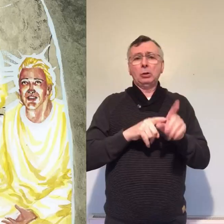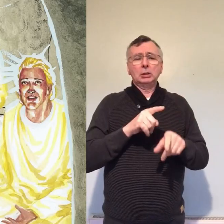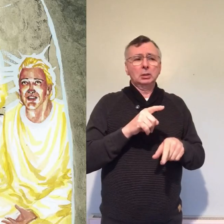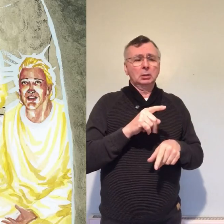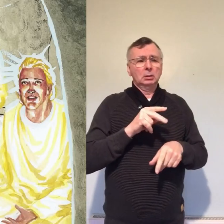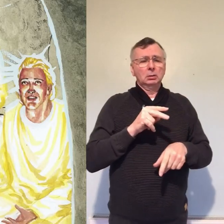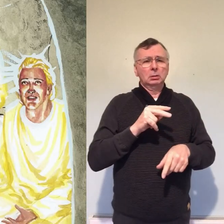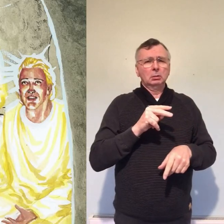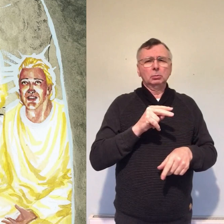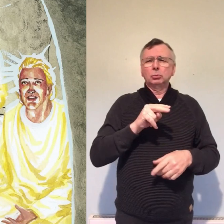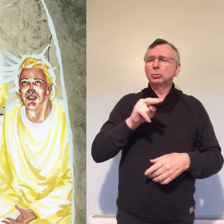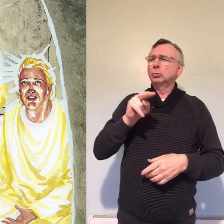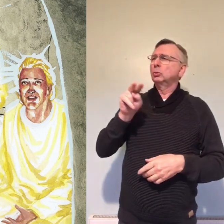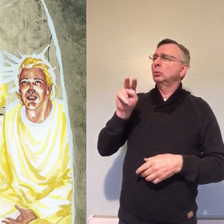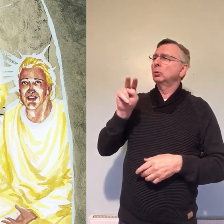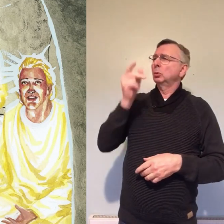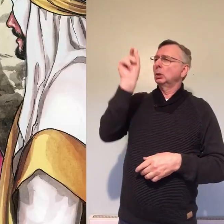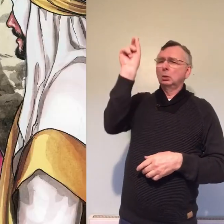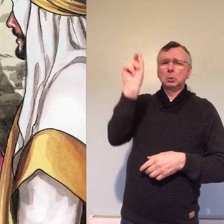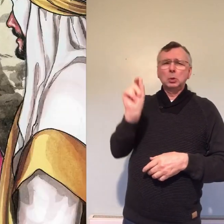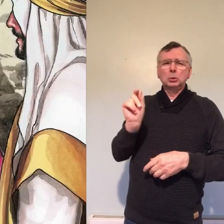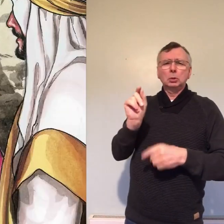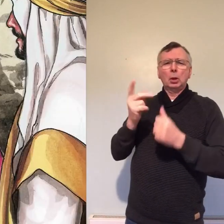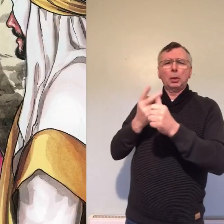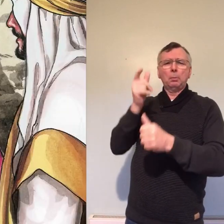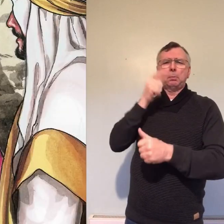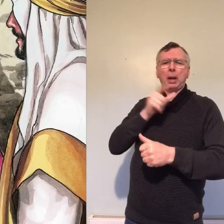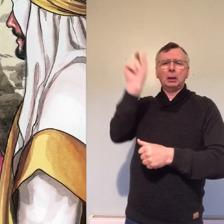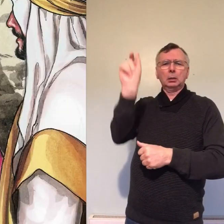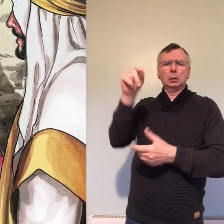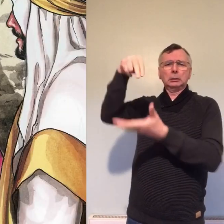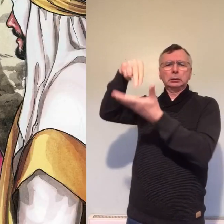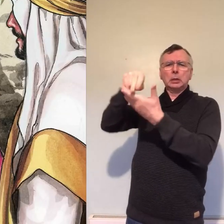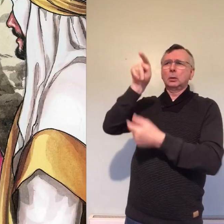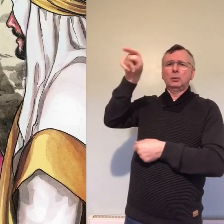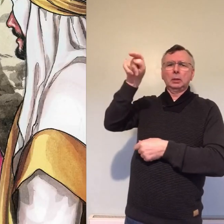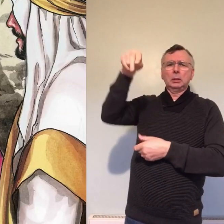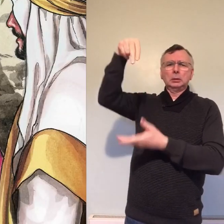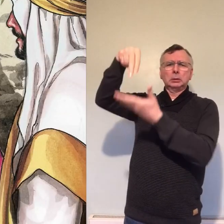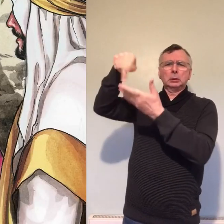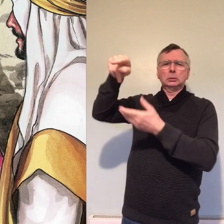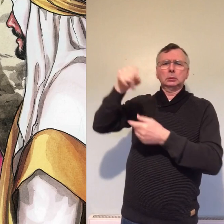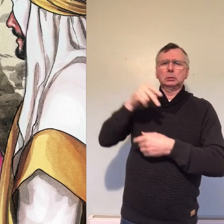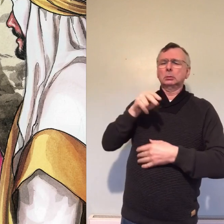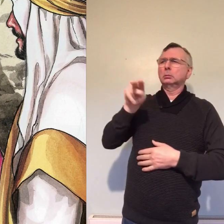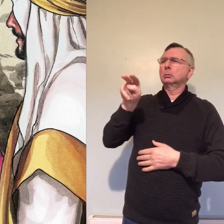and then she turned around and she saw another figure standing there but she didn't understand